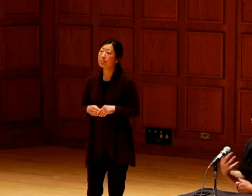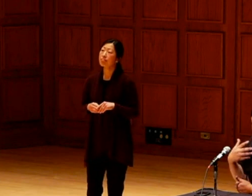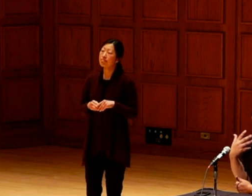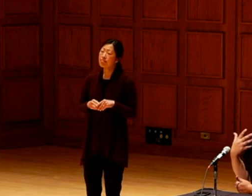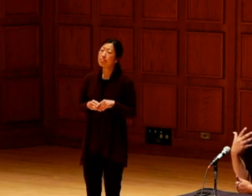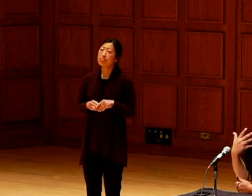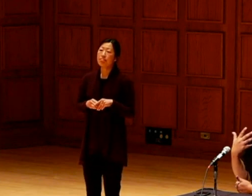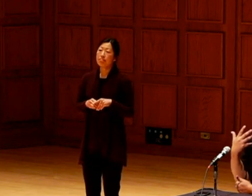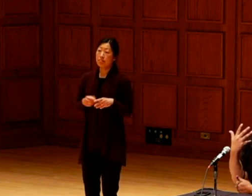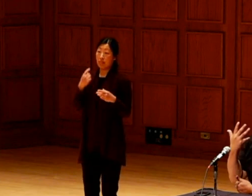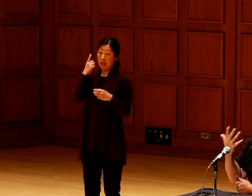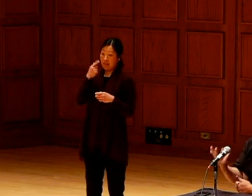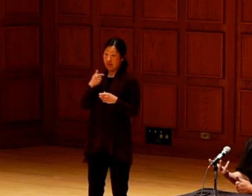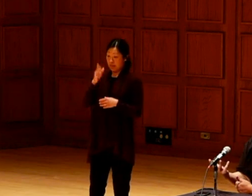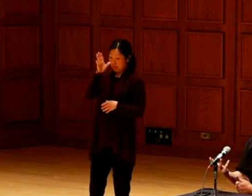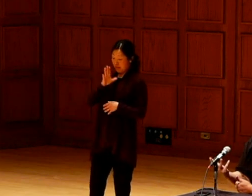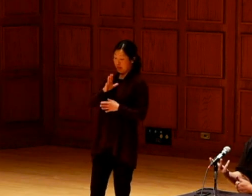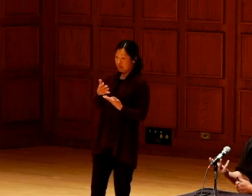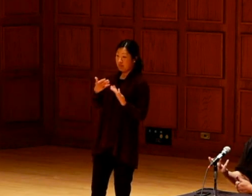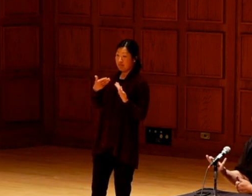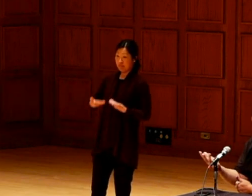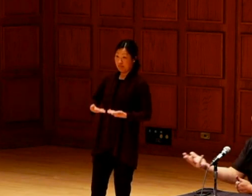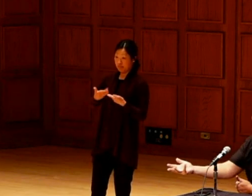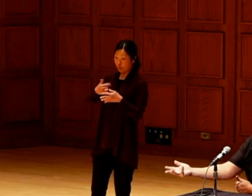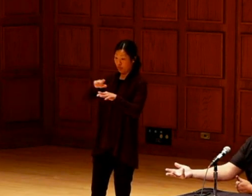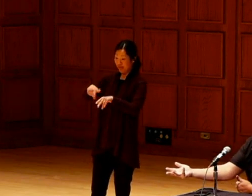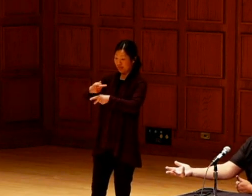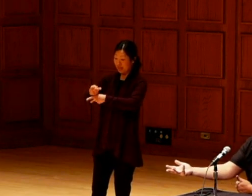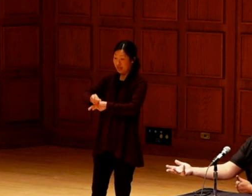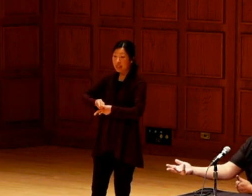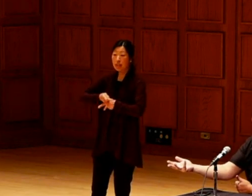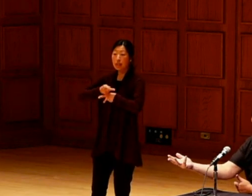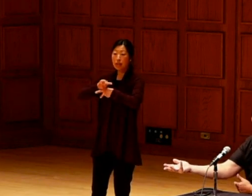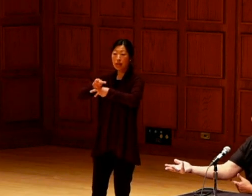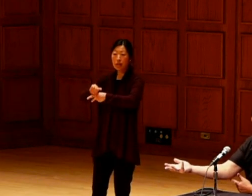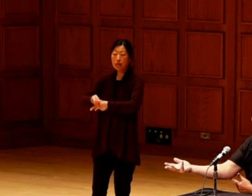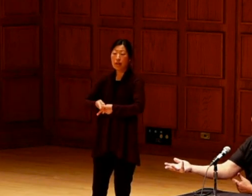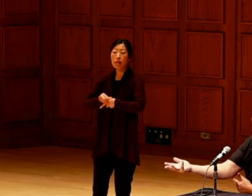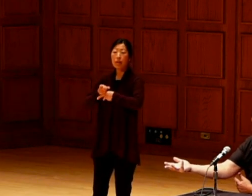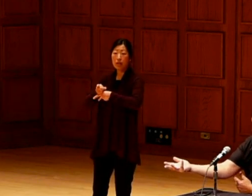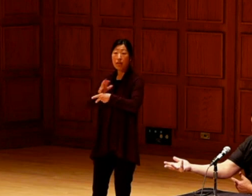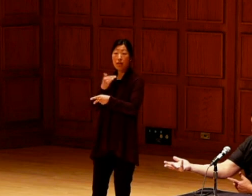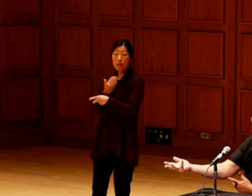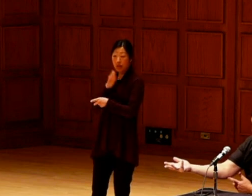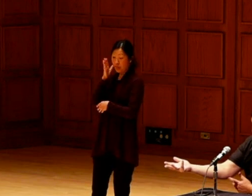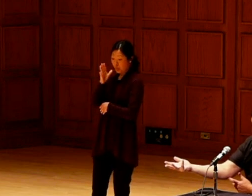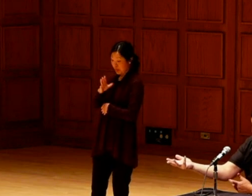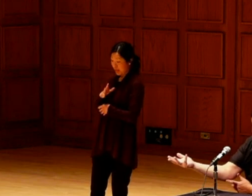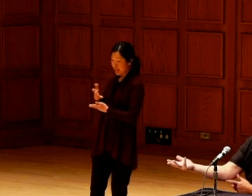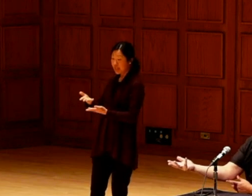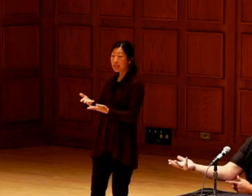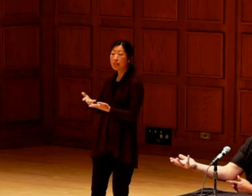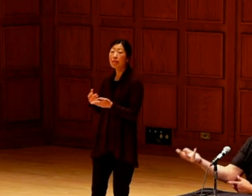I think we got to take -- I think as men we have to take better